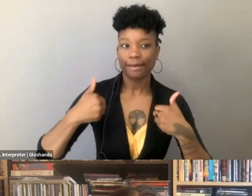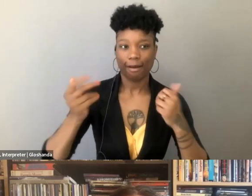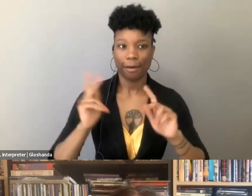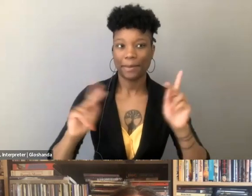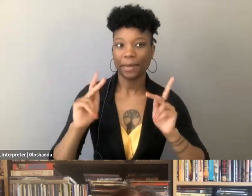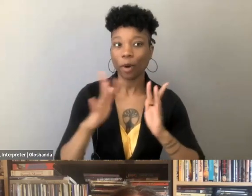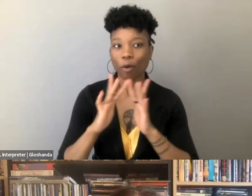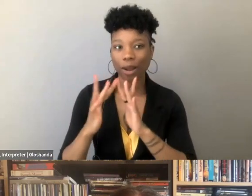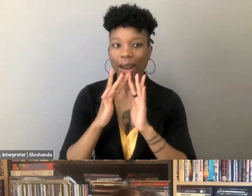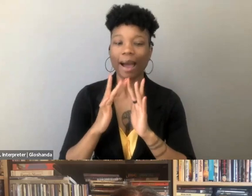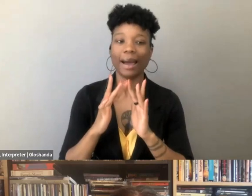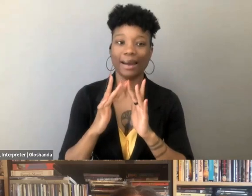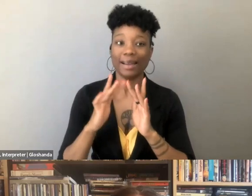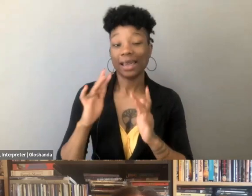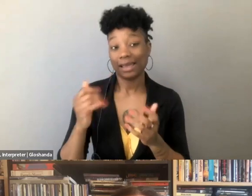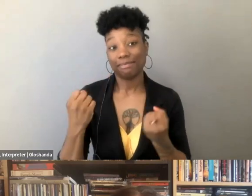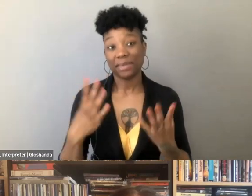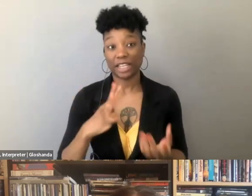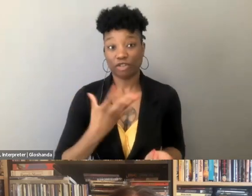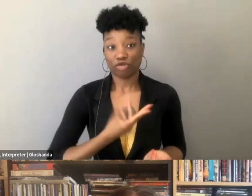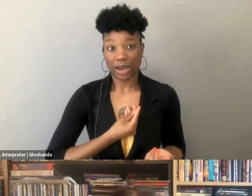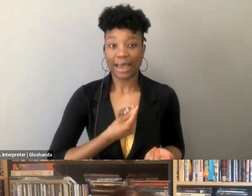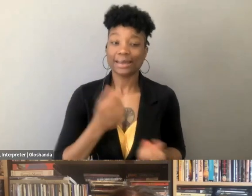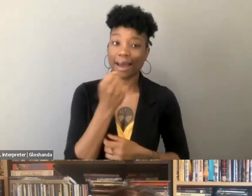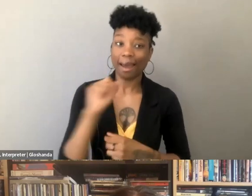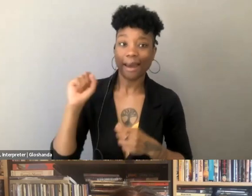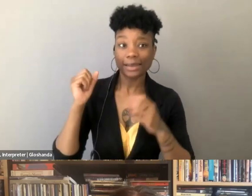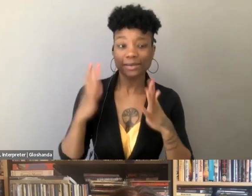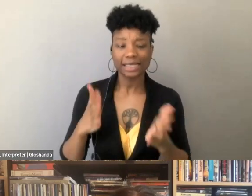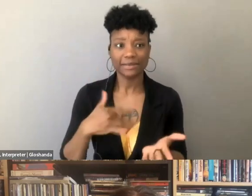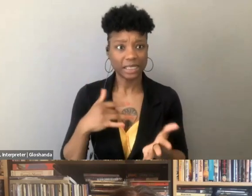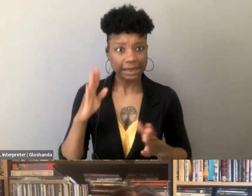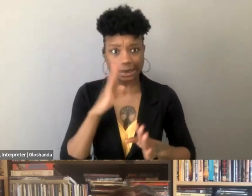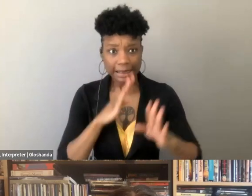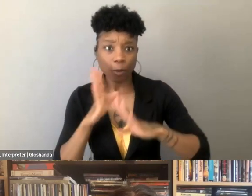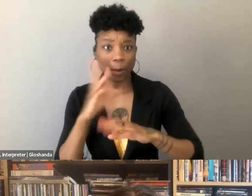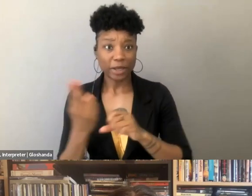that a lot of trans activists are very worried could be utilized just to completely shut down